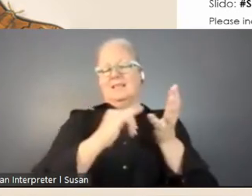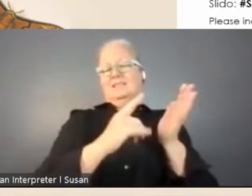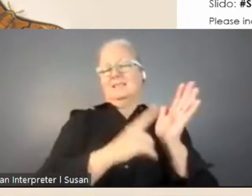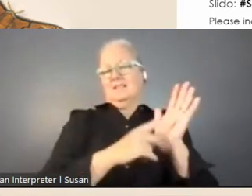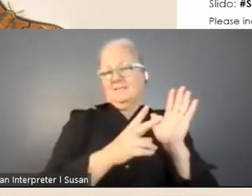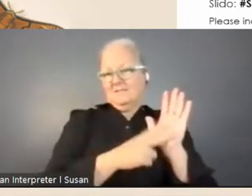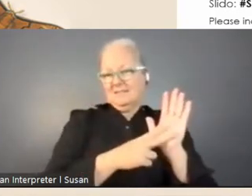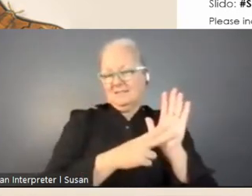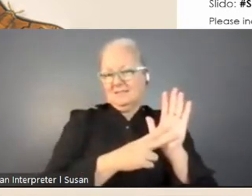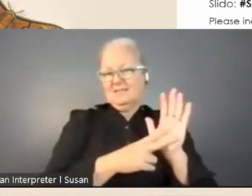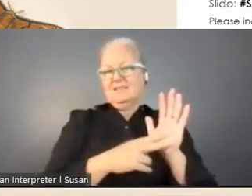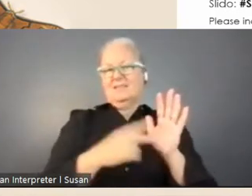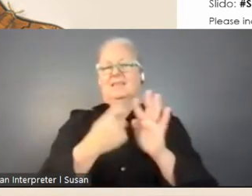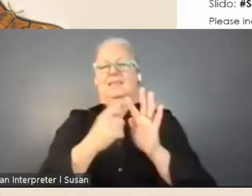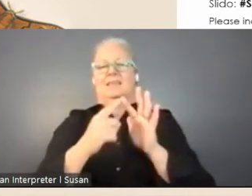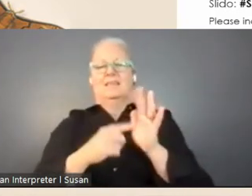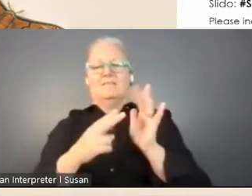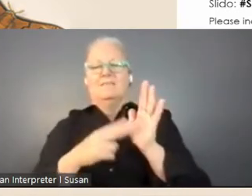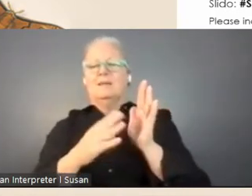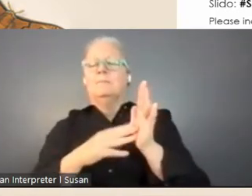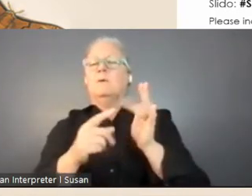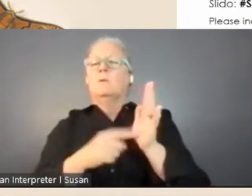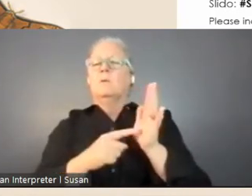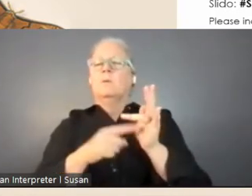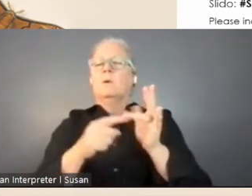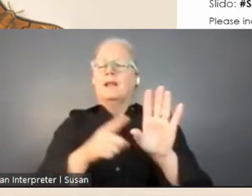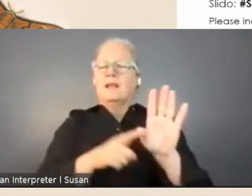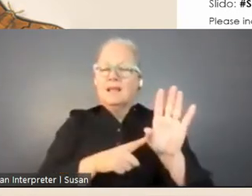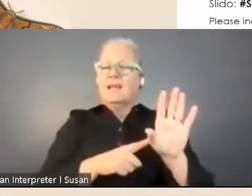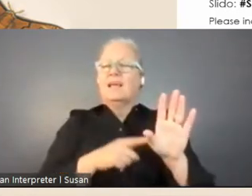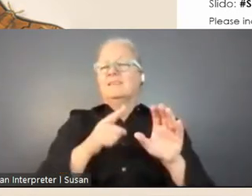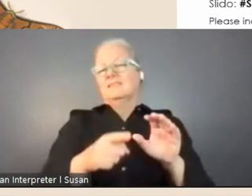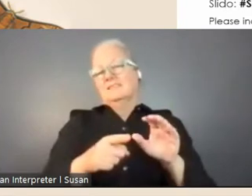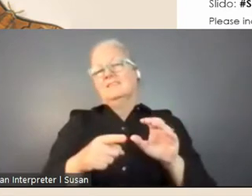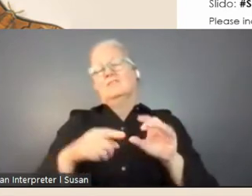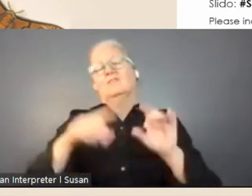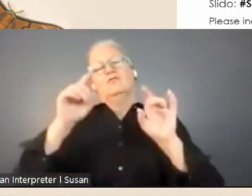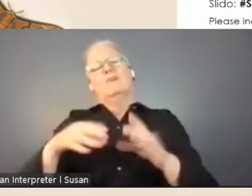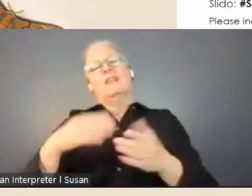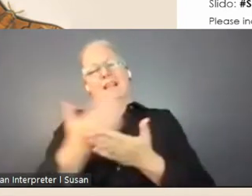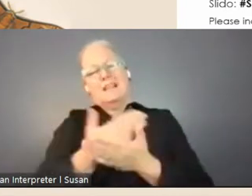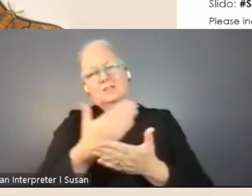Kevin Molloy, Principal Librarian, Victorian and Australian collections, and Des Cowley,